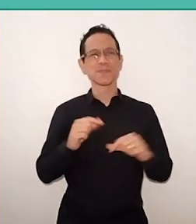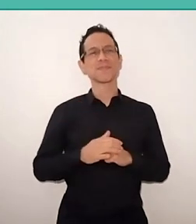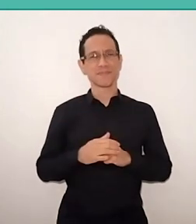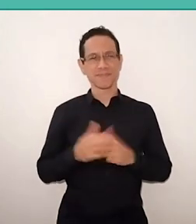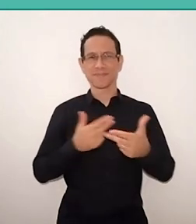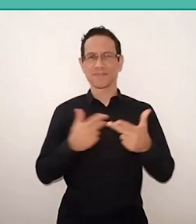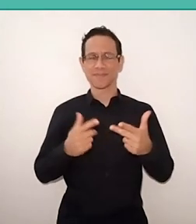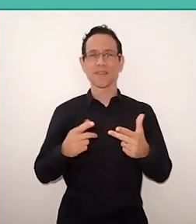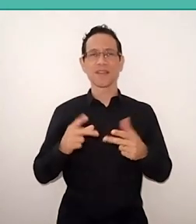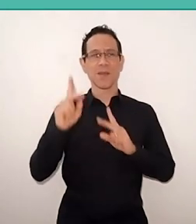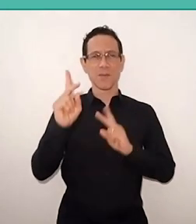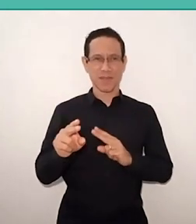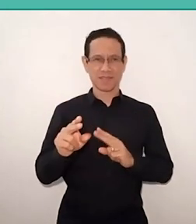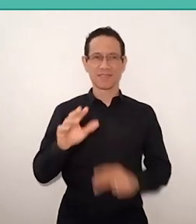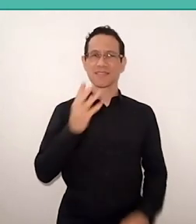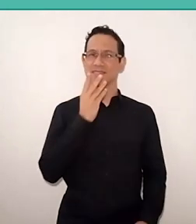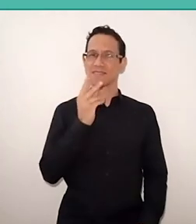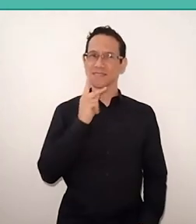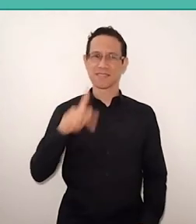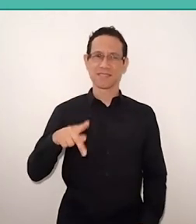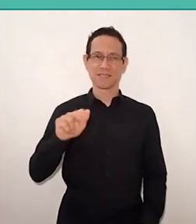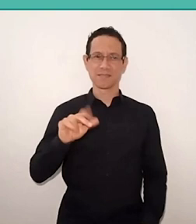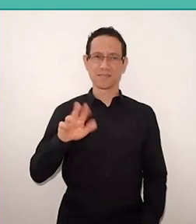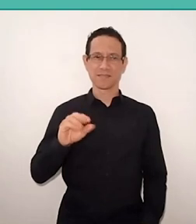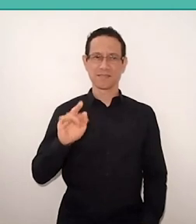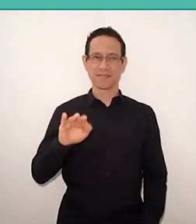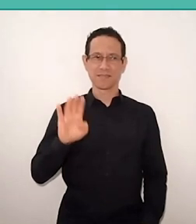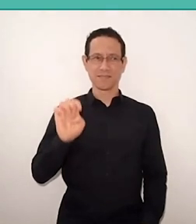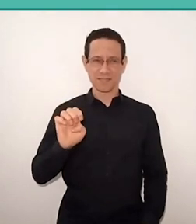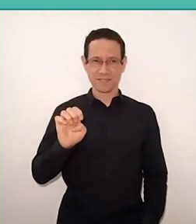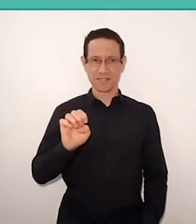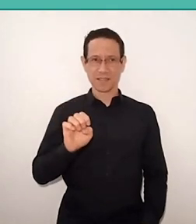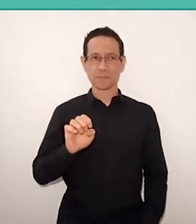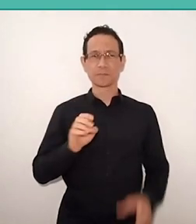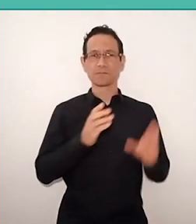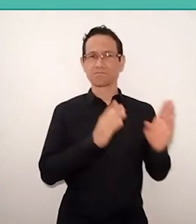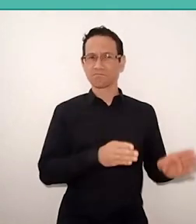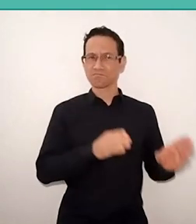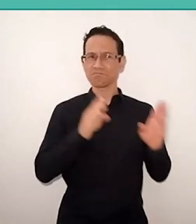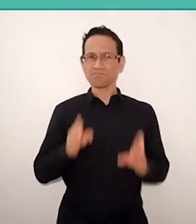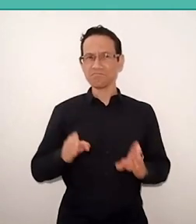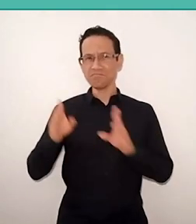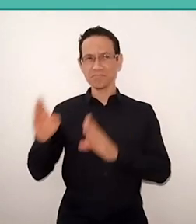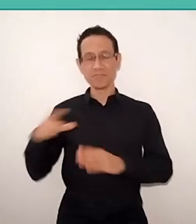And Freire, from all these times, and, above all, just at the time where he worked in Africa.